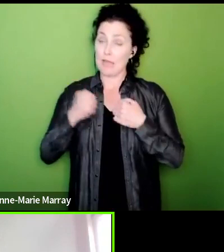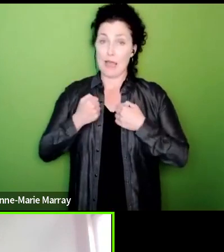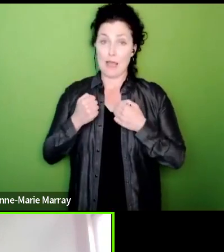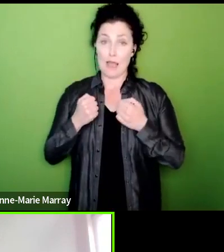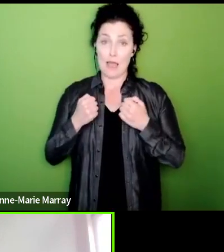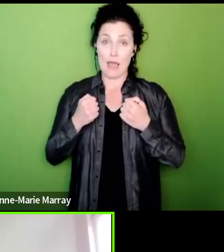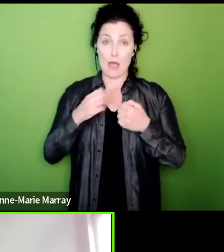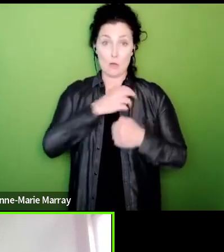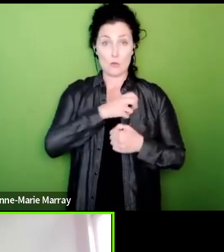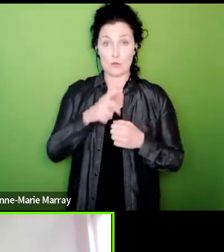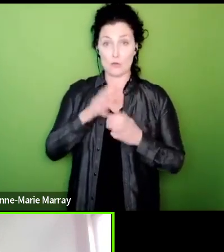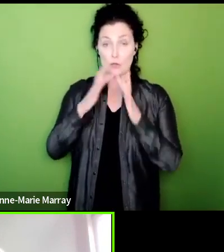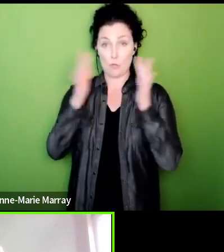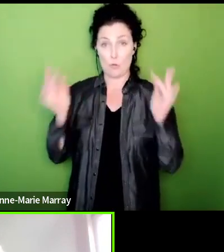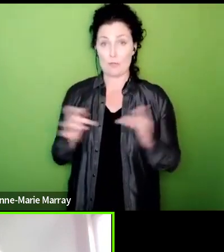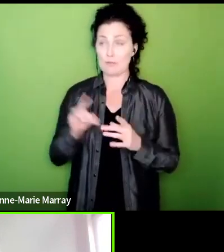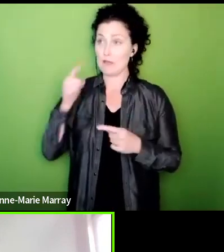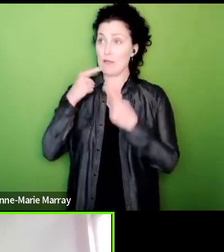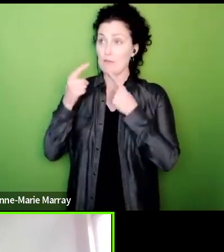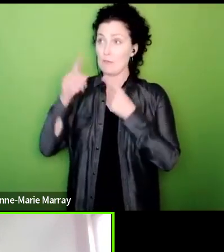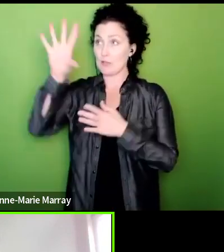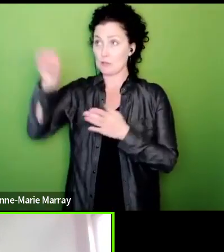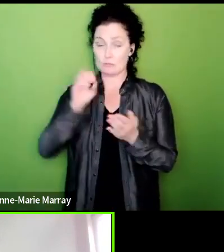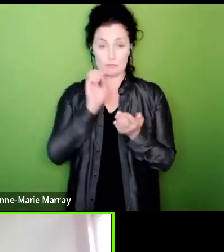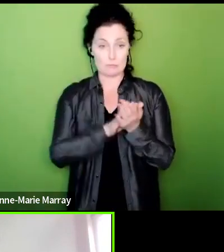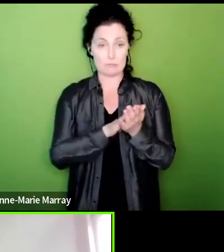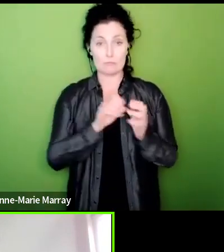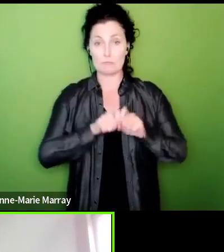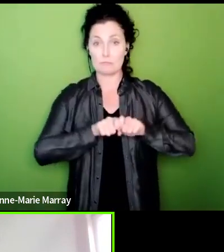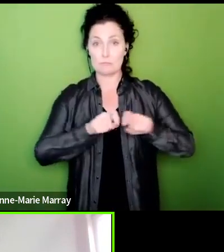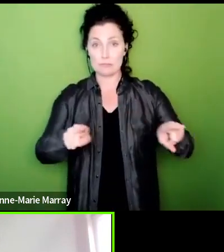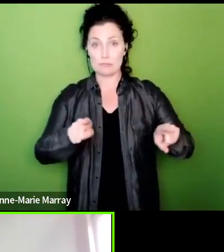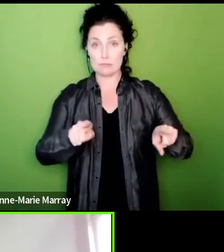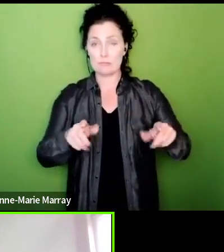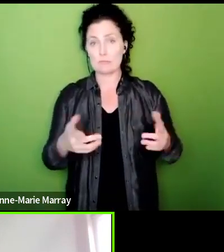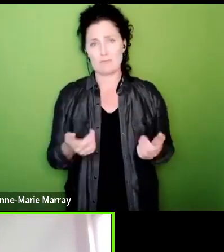a problem and there would be lots of stuff out on social media and and as you said you know